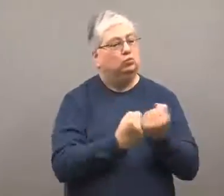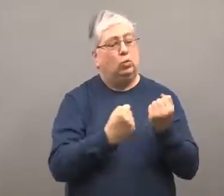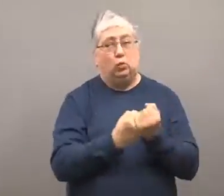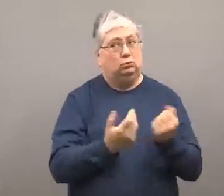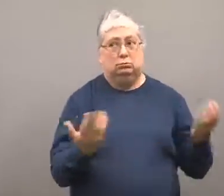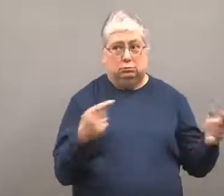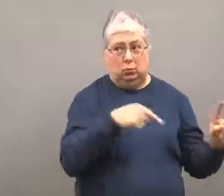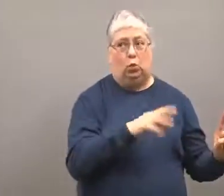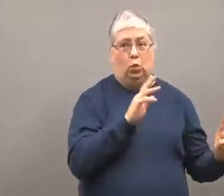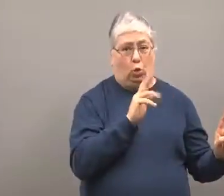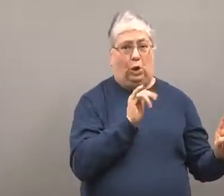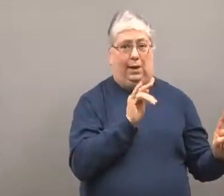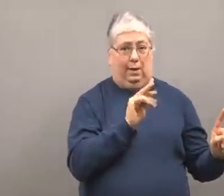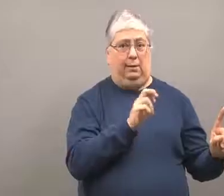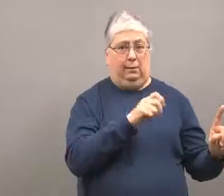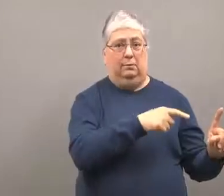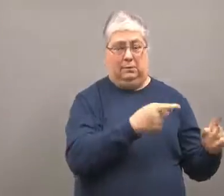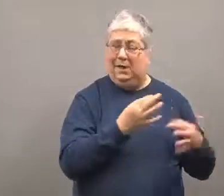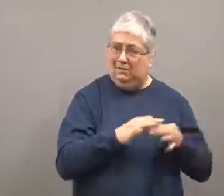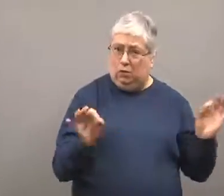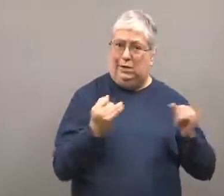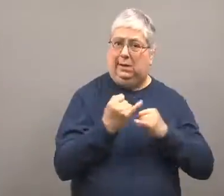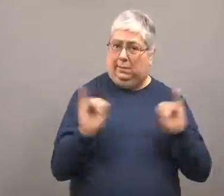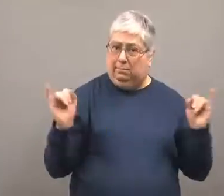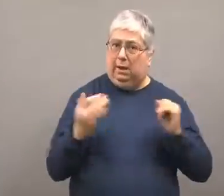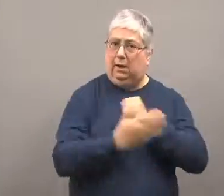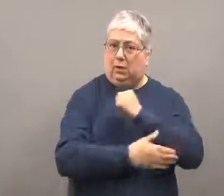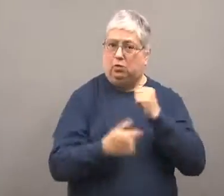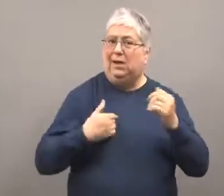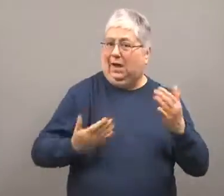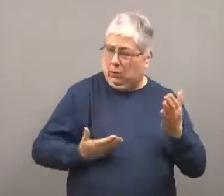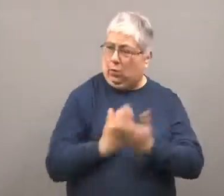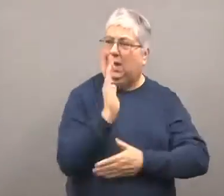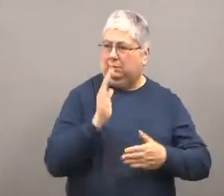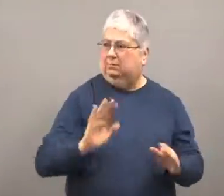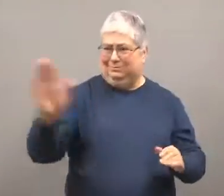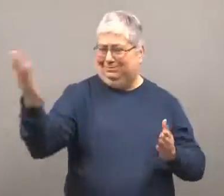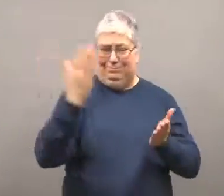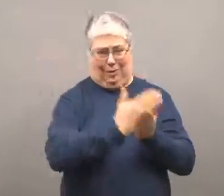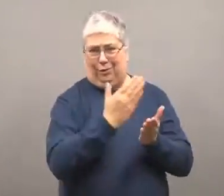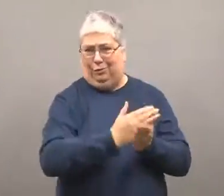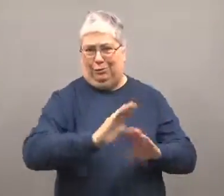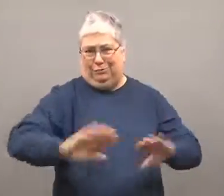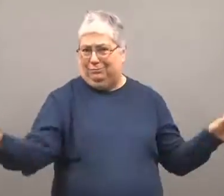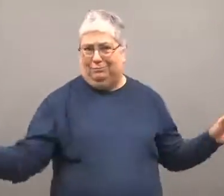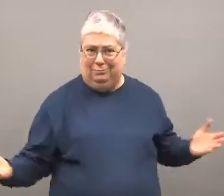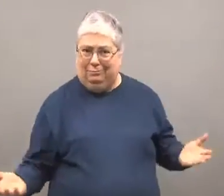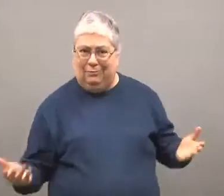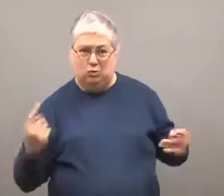In a show of support for Ukraine's right to freedom without interference.